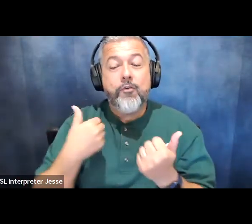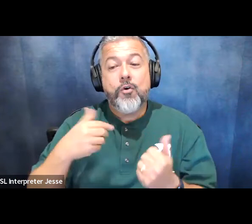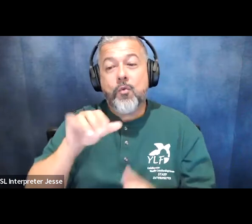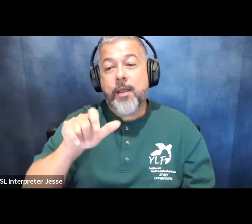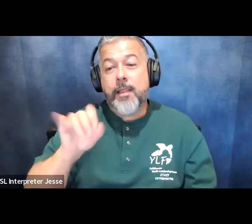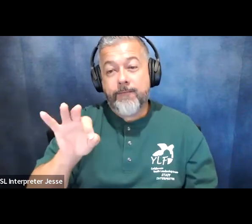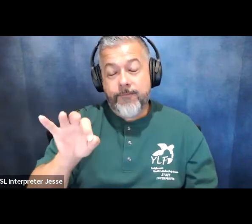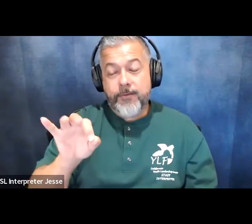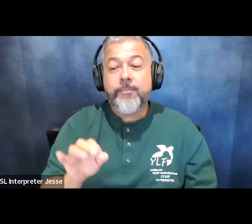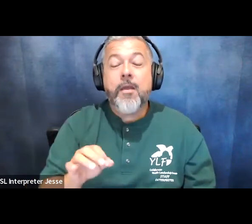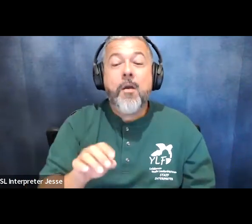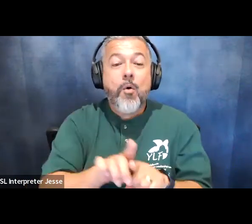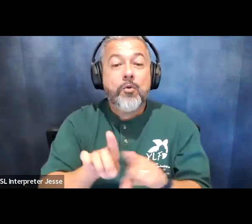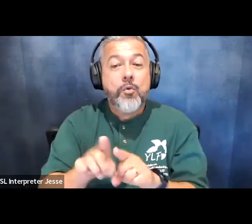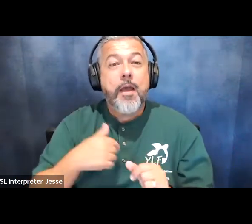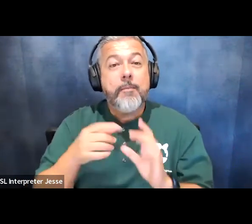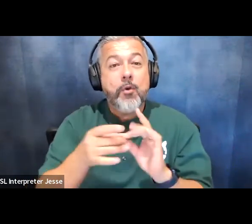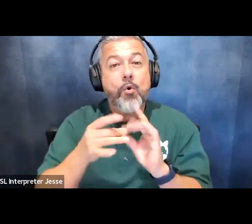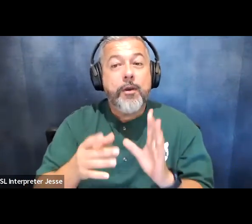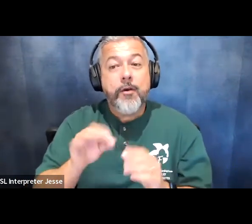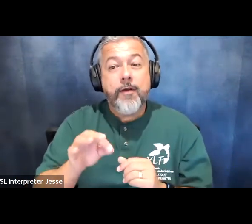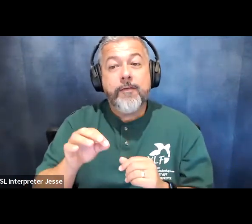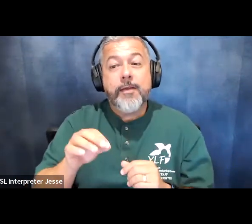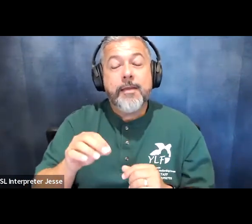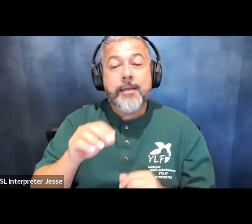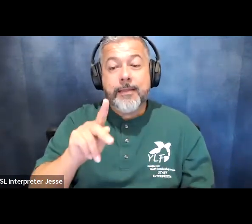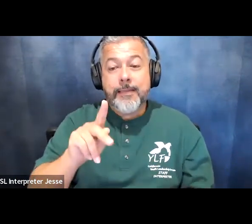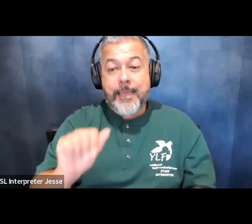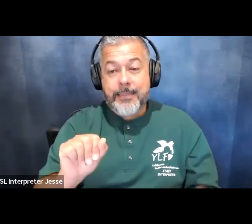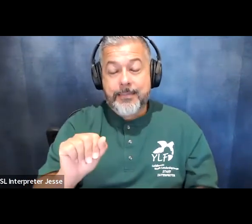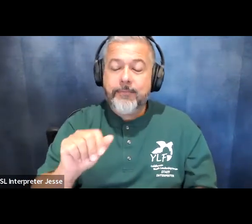um i'm also the coordinator of the kansas youth leadership forum so i live in kansas